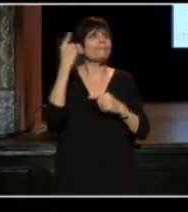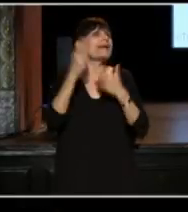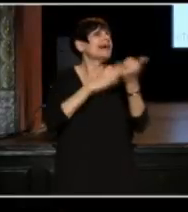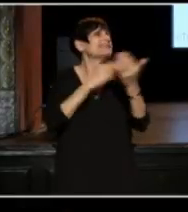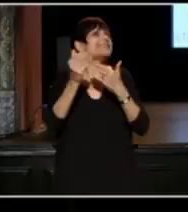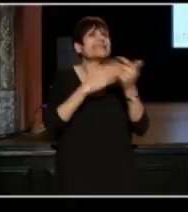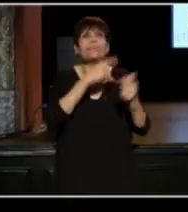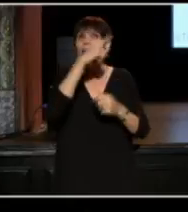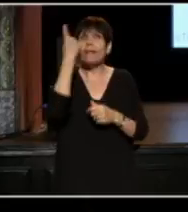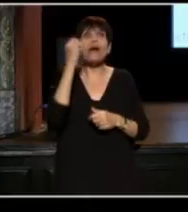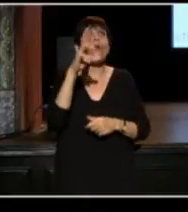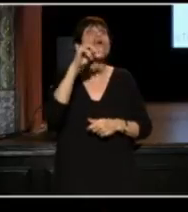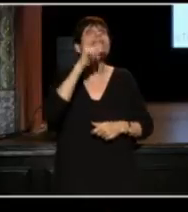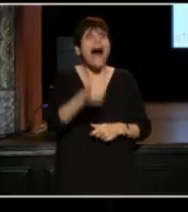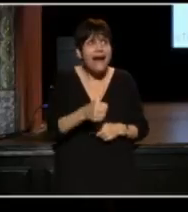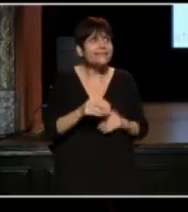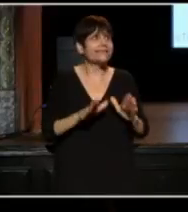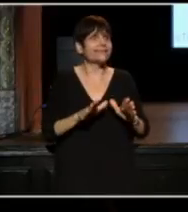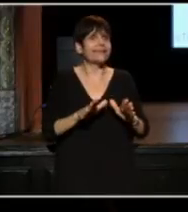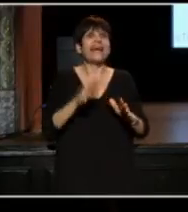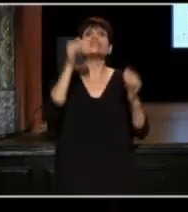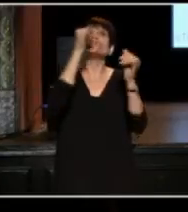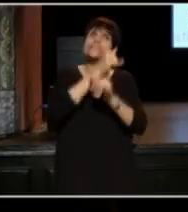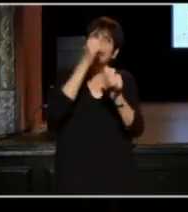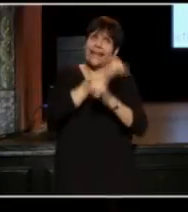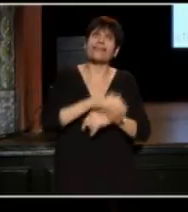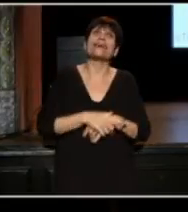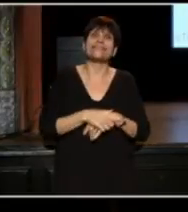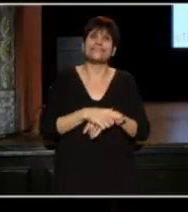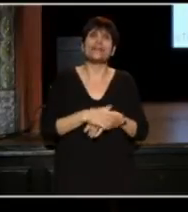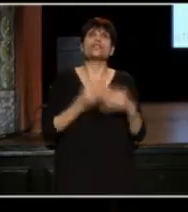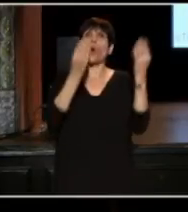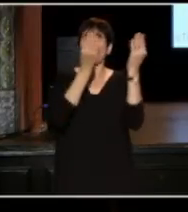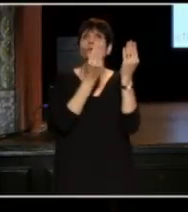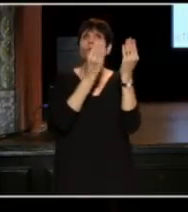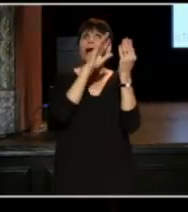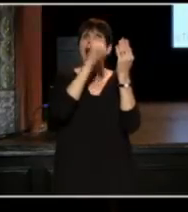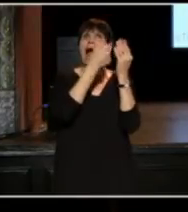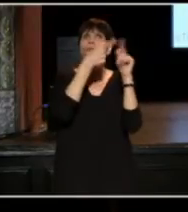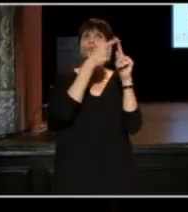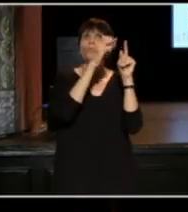if you are black or not, it is ridiculous to hold a book called, "How To Be Black."